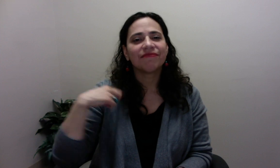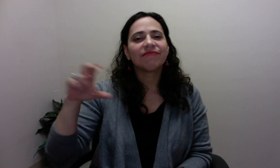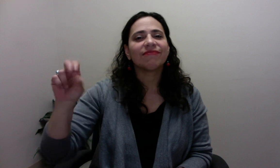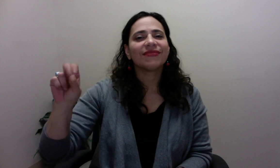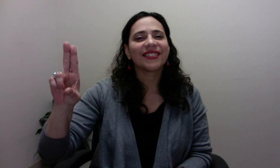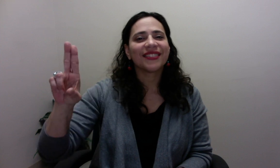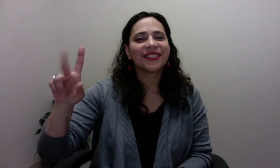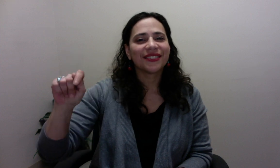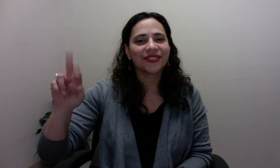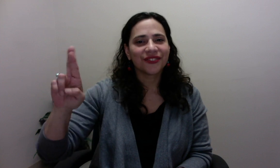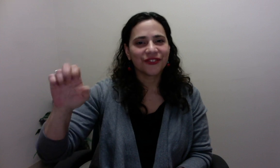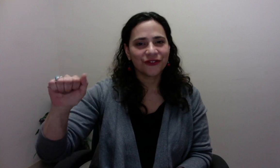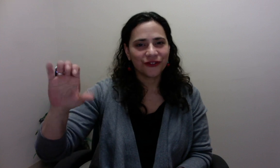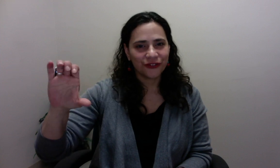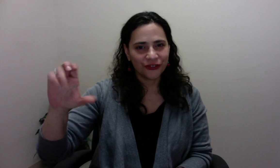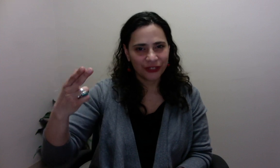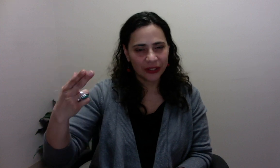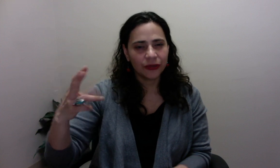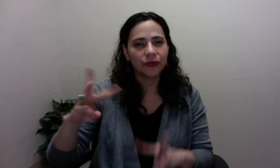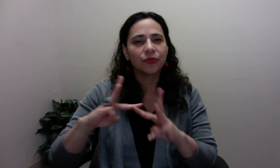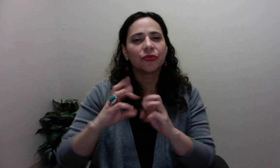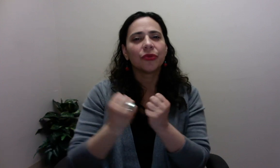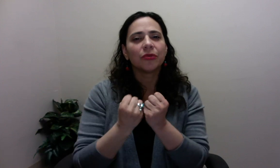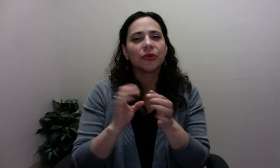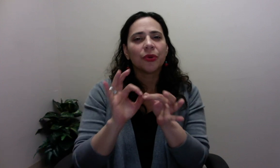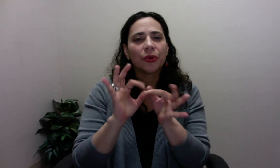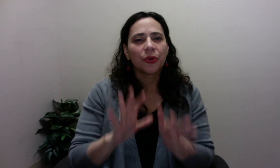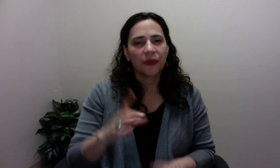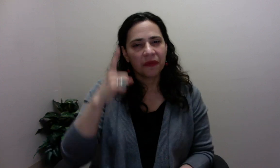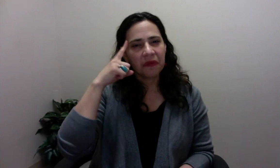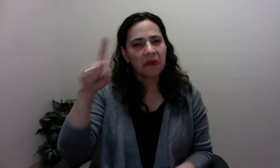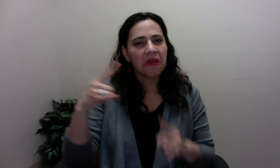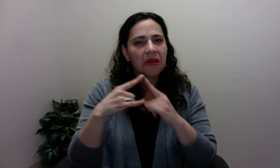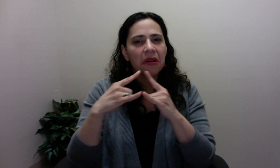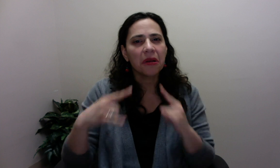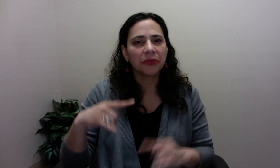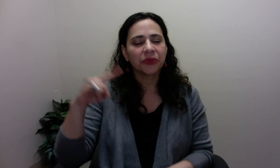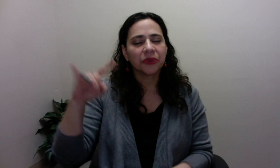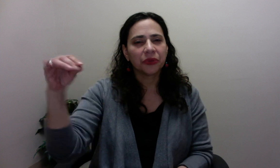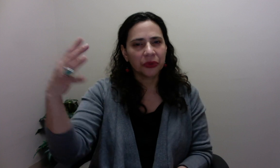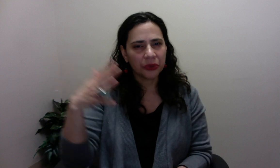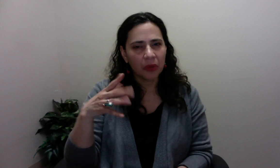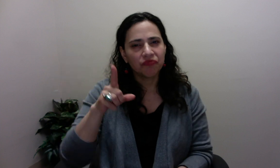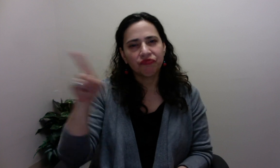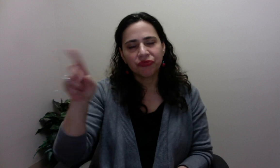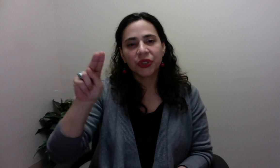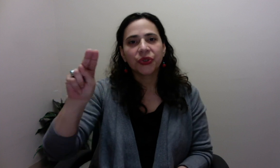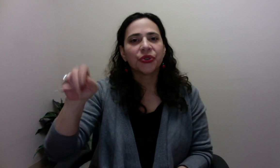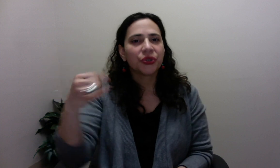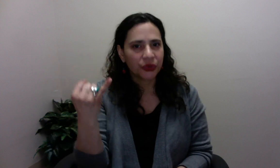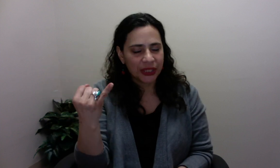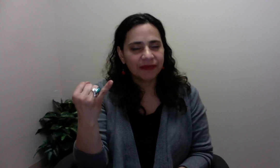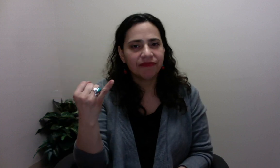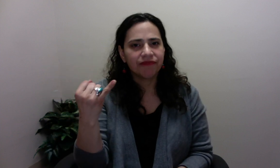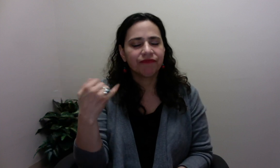I am the outreach workshop coordinator for Camp Sol of the Deaf. The Sol deaf camp is located in New Jersey.